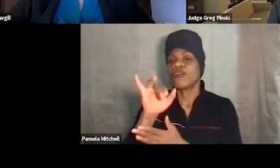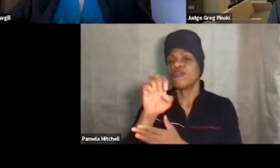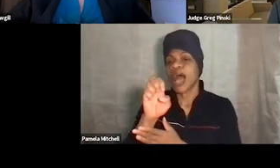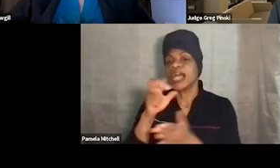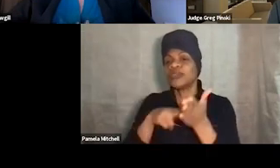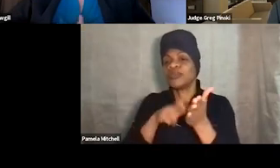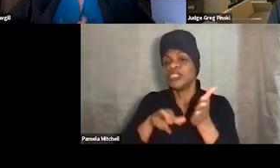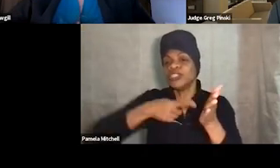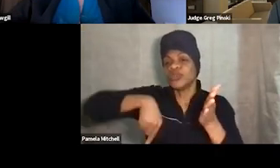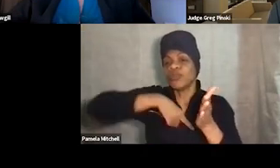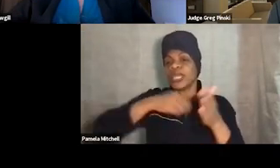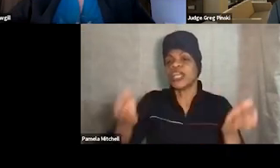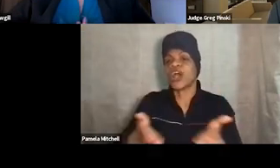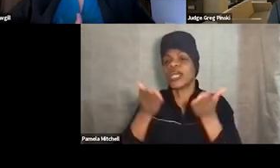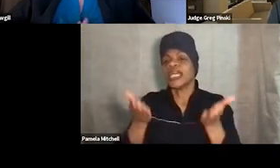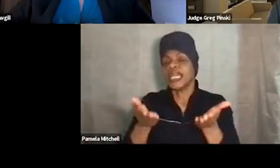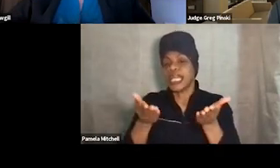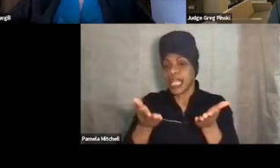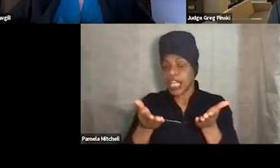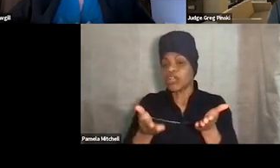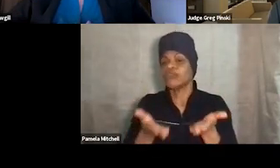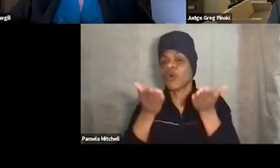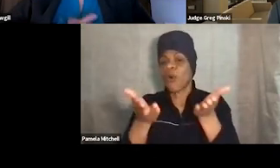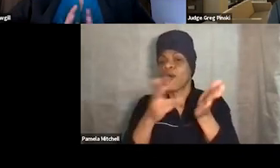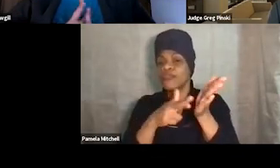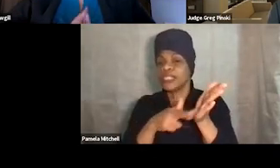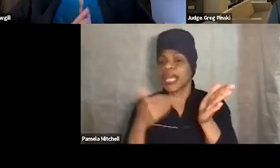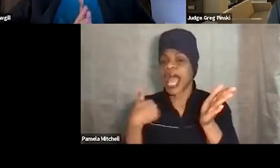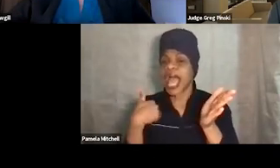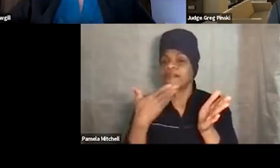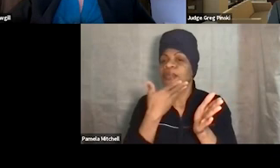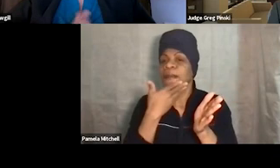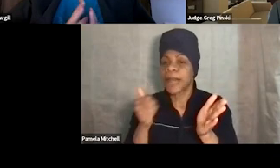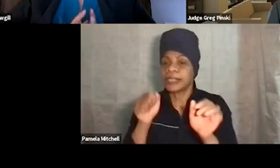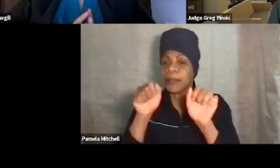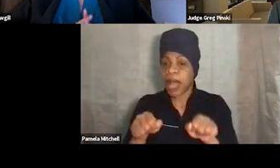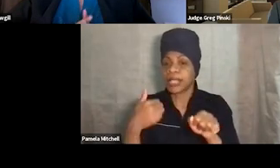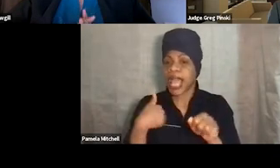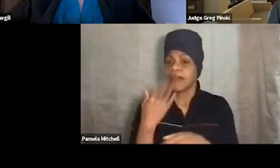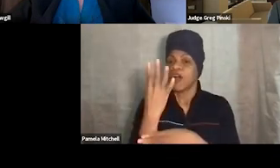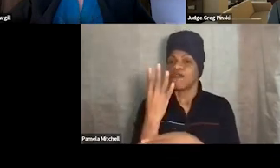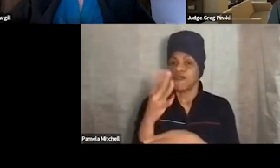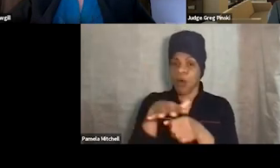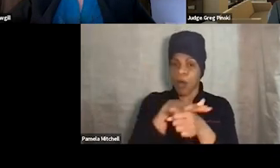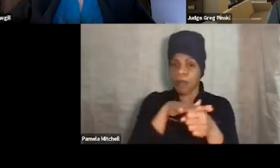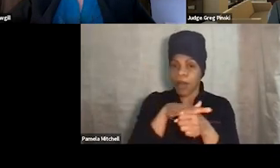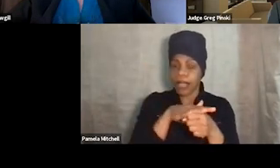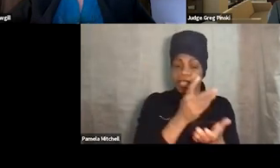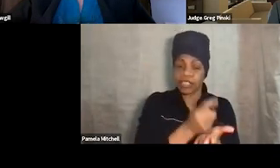so that you can have the best treatment courts that can possibly have. We have four branches. So they have Treatment Court Institute, Impaired Driving Solutions,